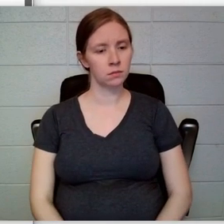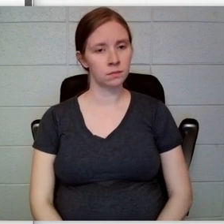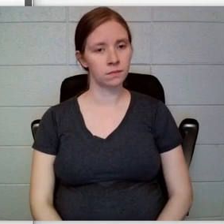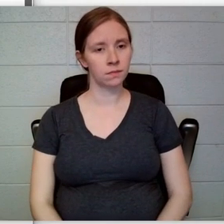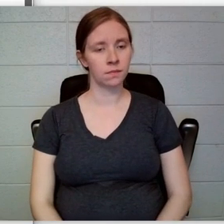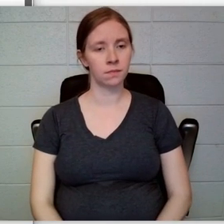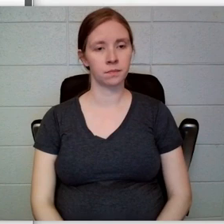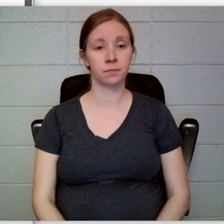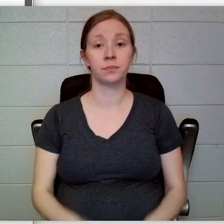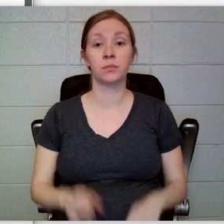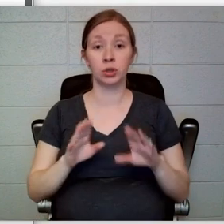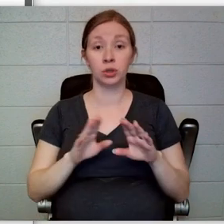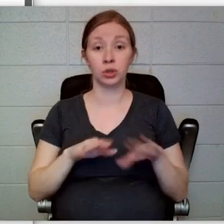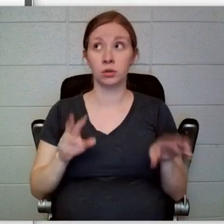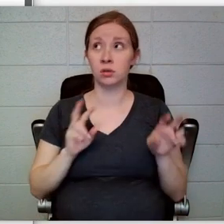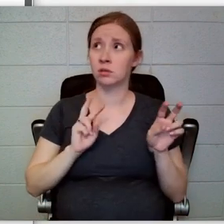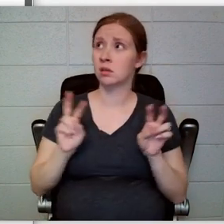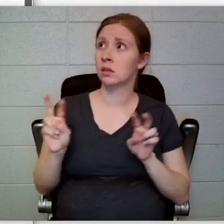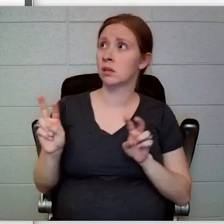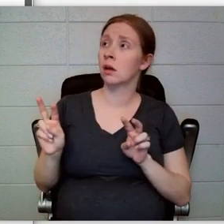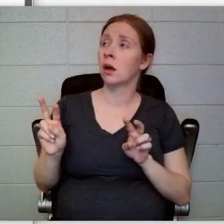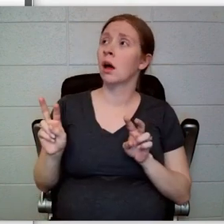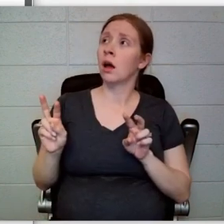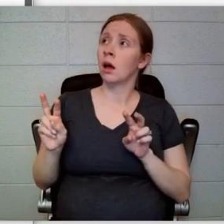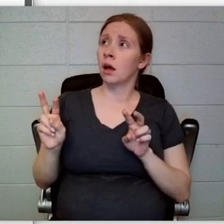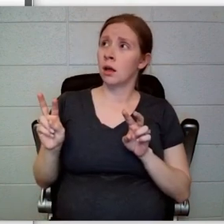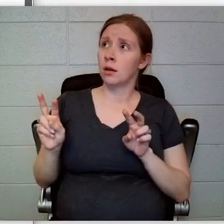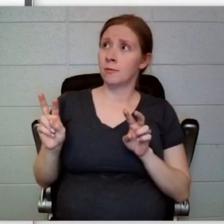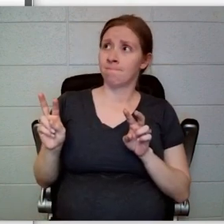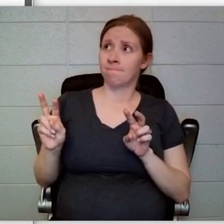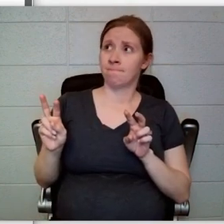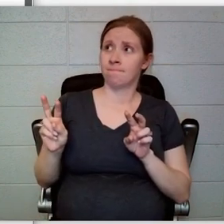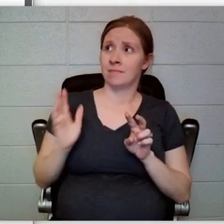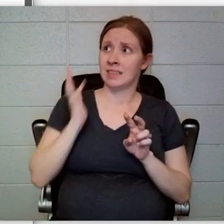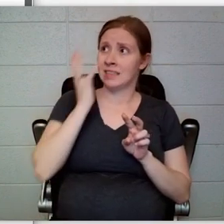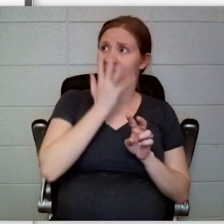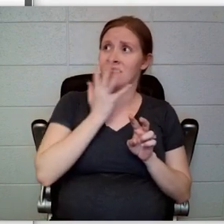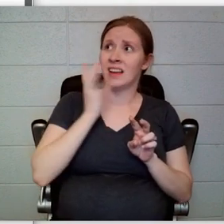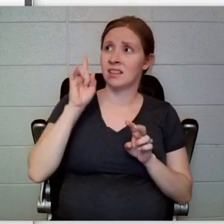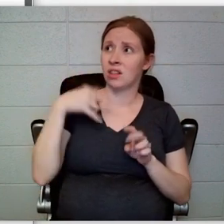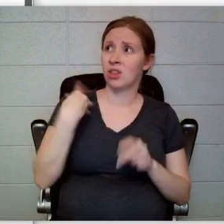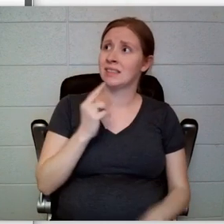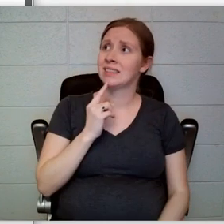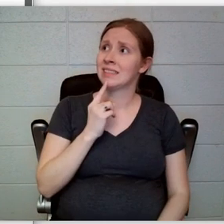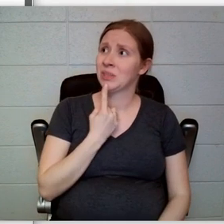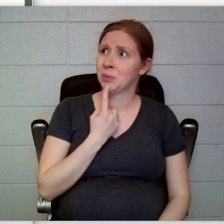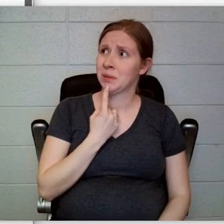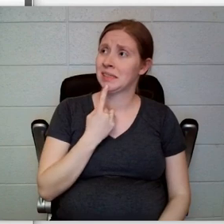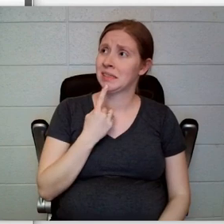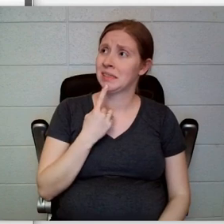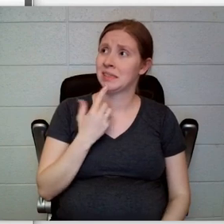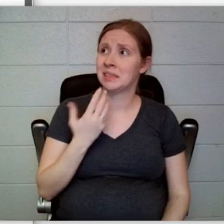The children looked at Count Olaf. His face was very serious, as if he were very sorry to hear that, but